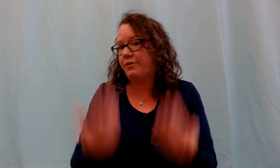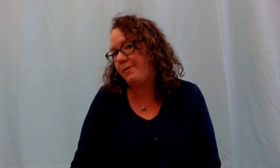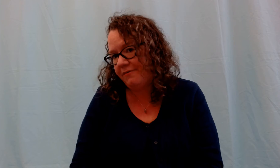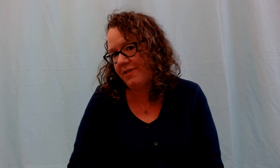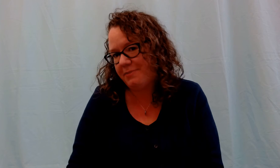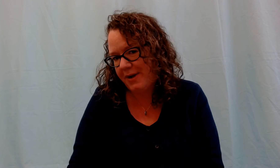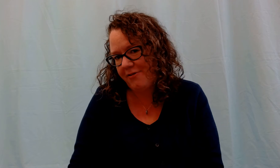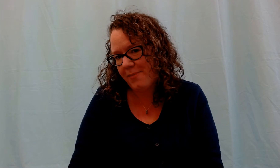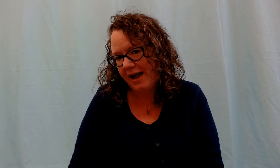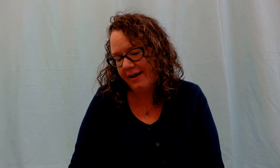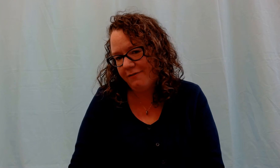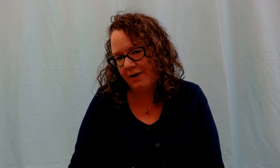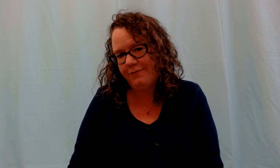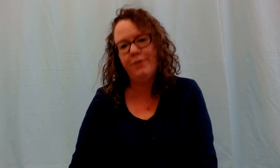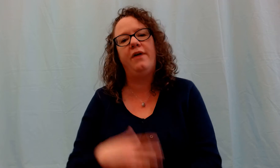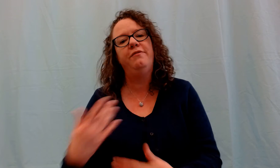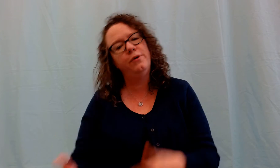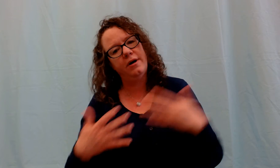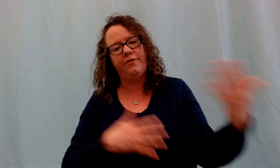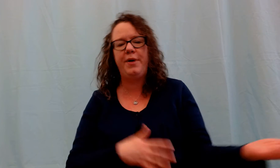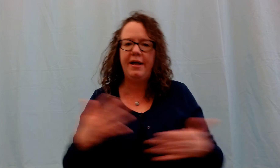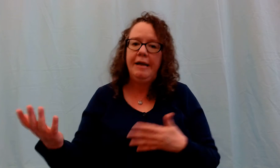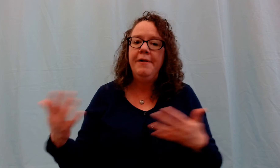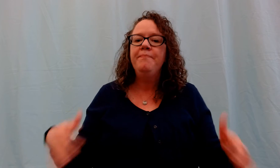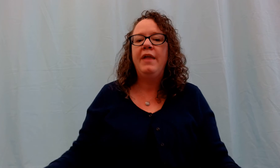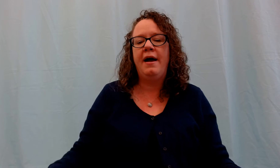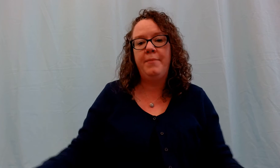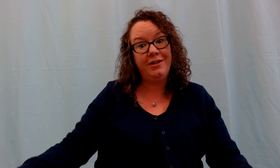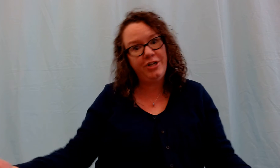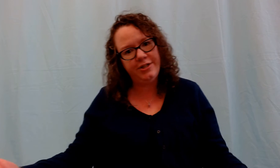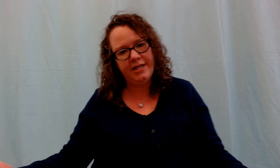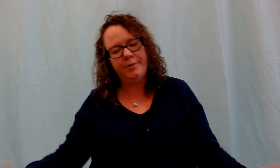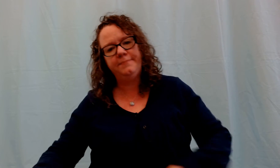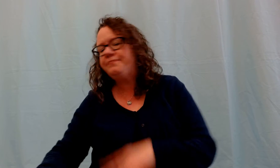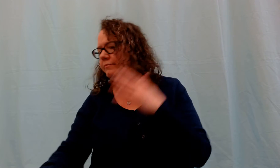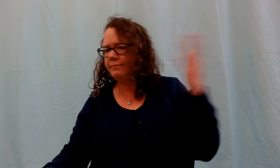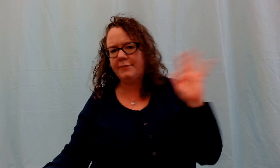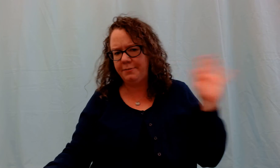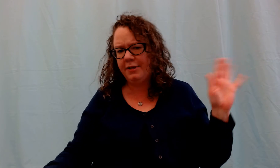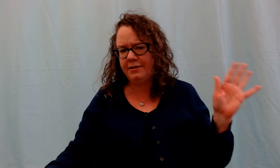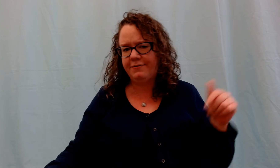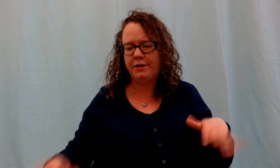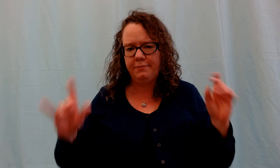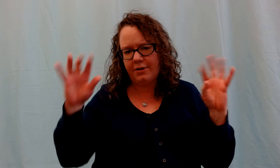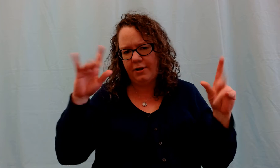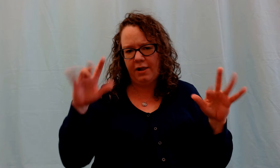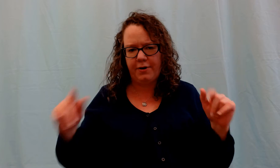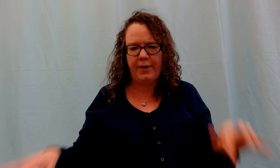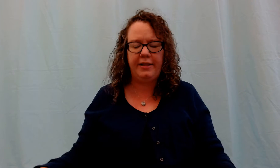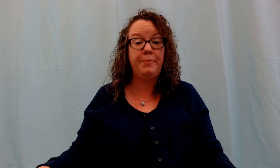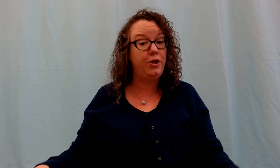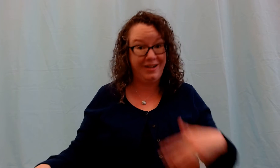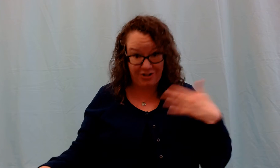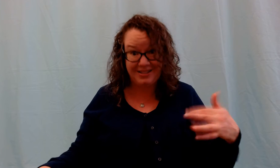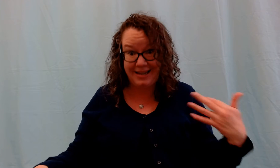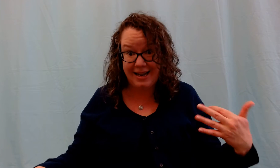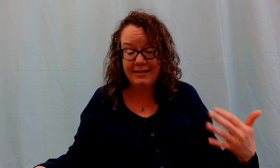great one for them to be on their back in front of you on the floor on the bed ... on the changing table, a little difficult with all of our wiggling. But you can just sing it.